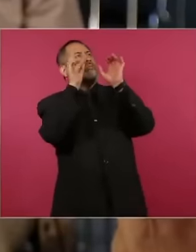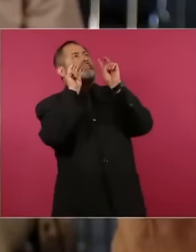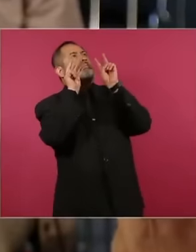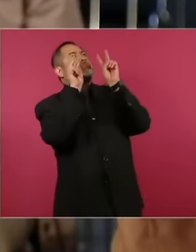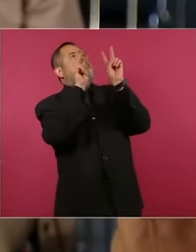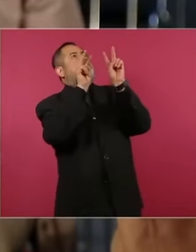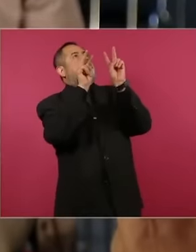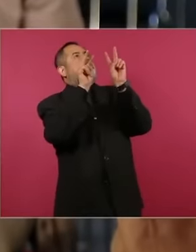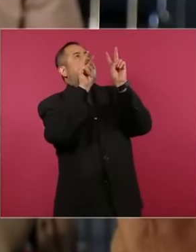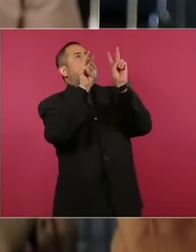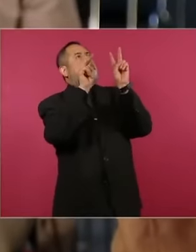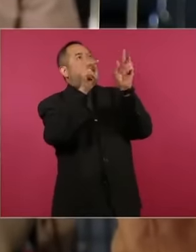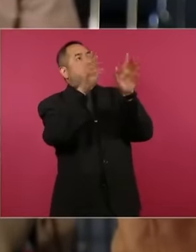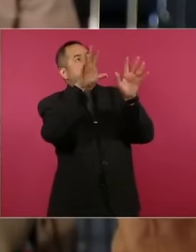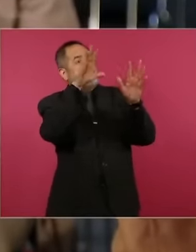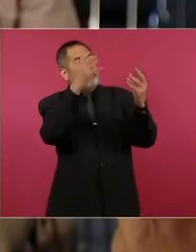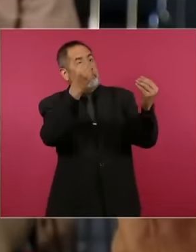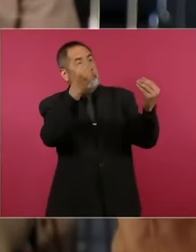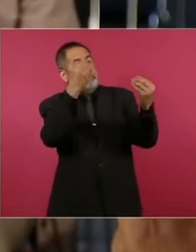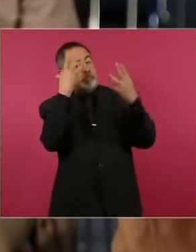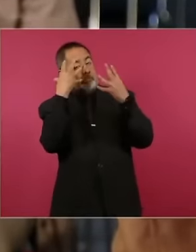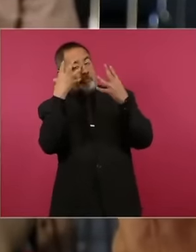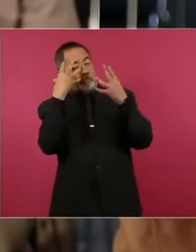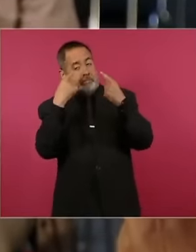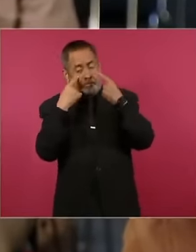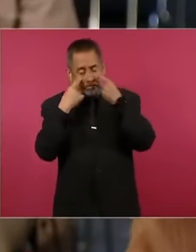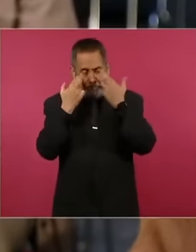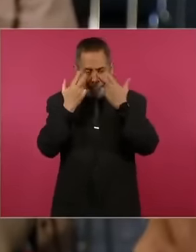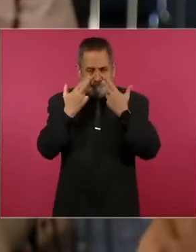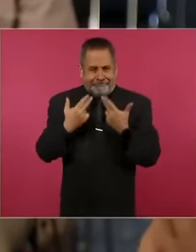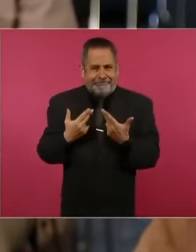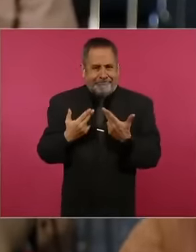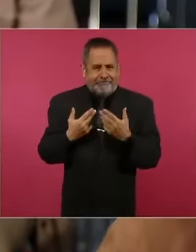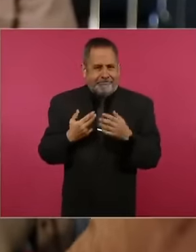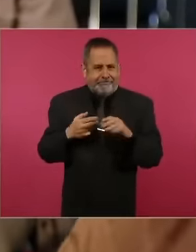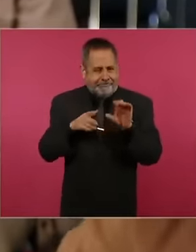what burns, which can explain how it affects the retina, what sunlight is,